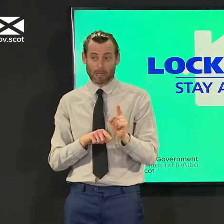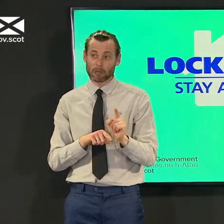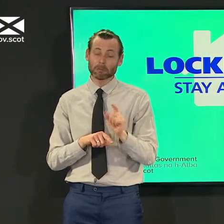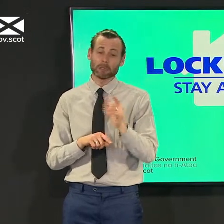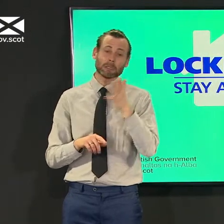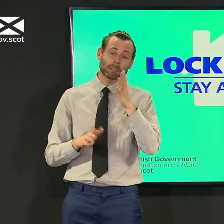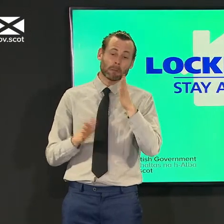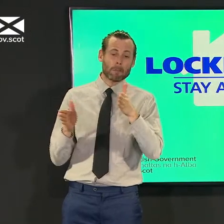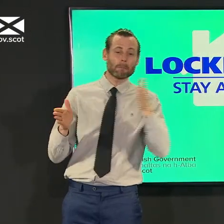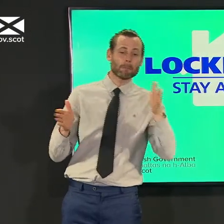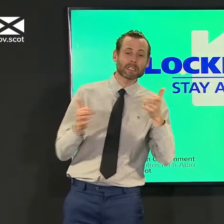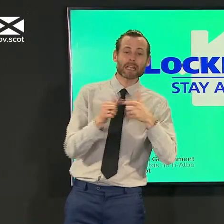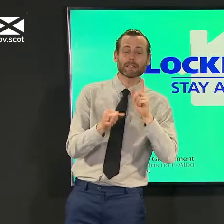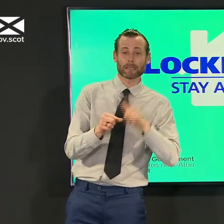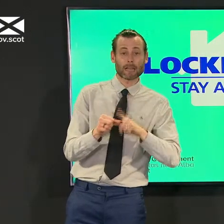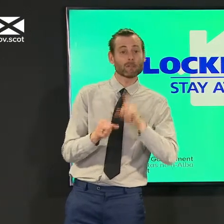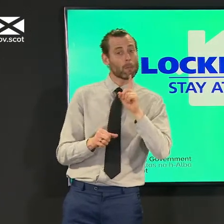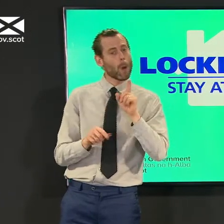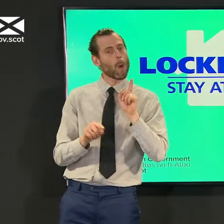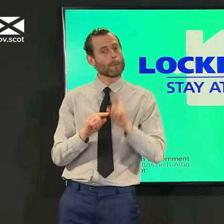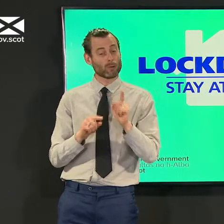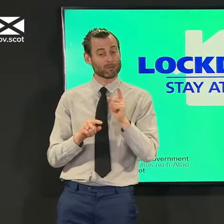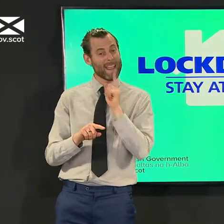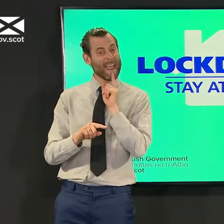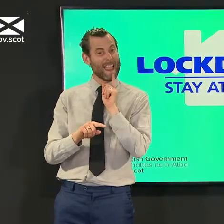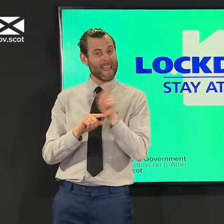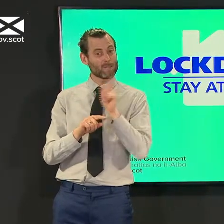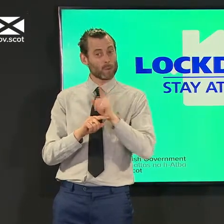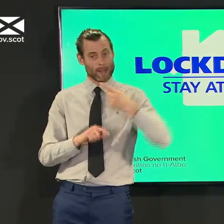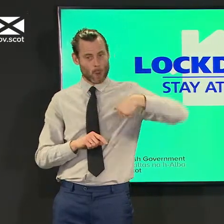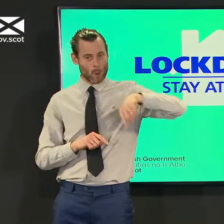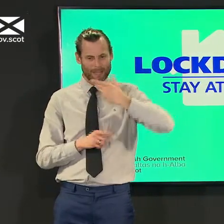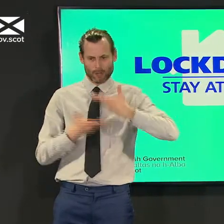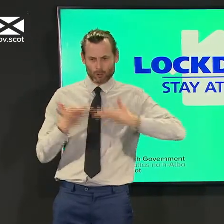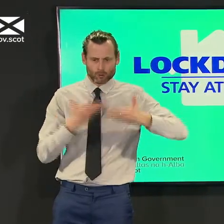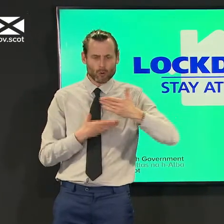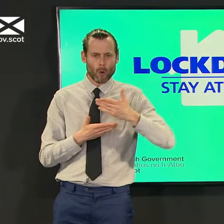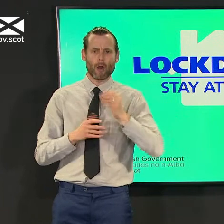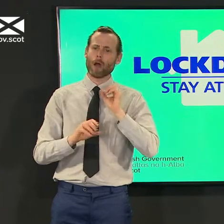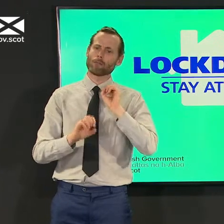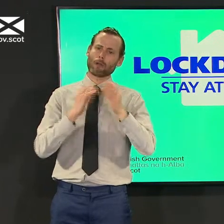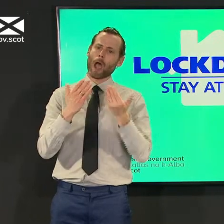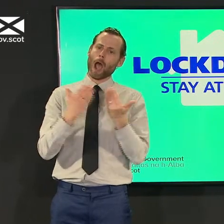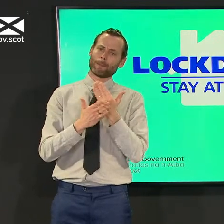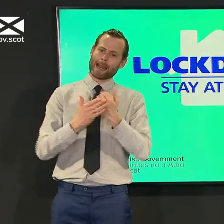but generally speaking every week talking about our overall strategy how our numbers